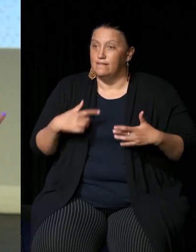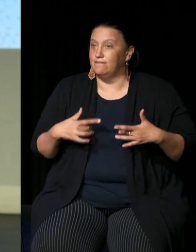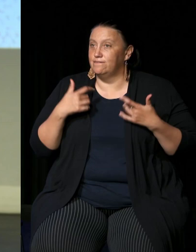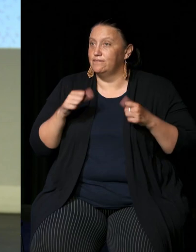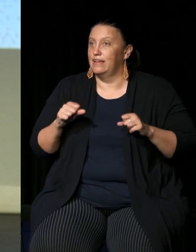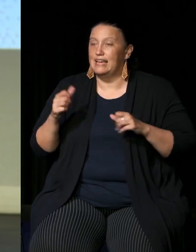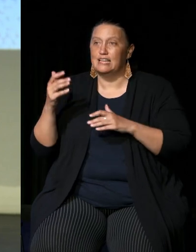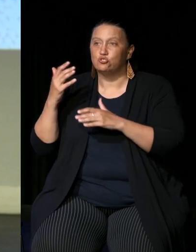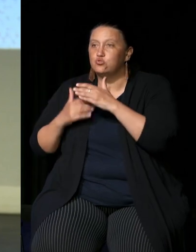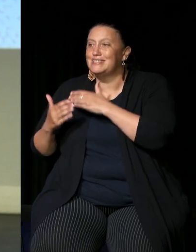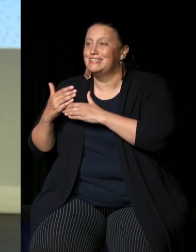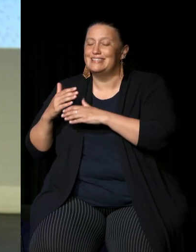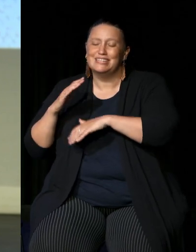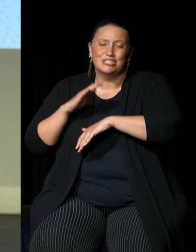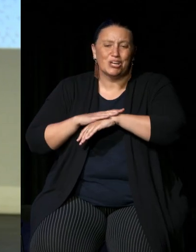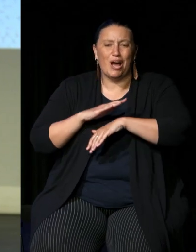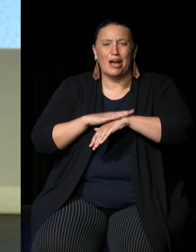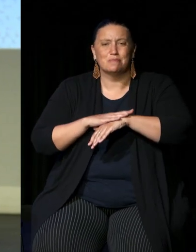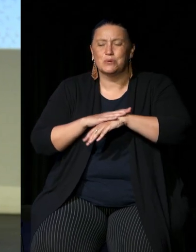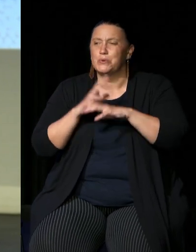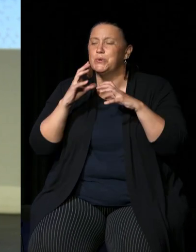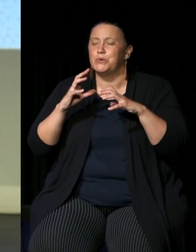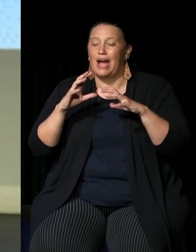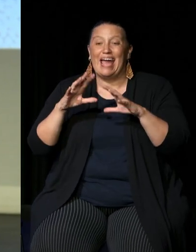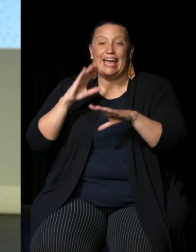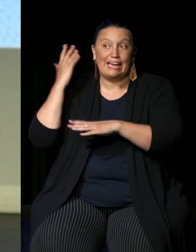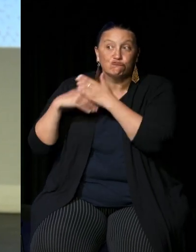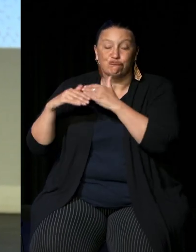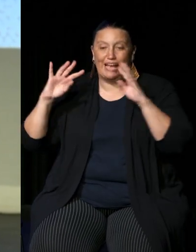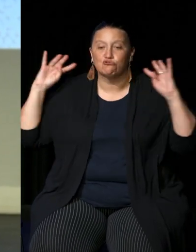history and time sort of all around me when I hear those words yeah [Robbie] and just some of the